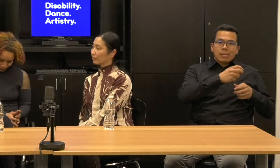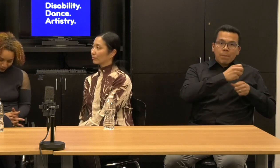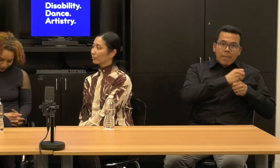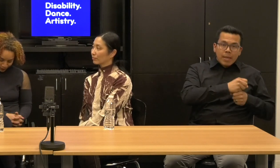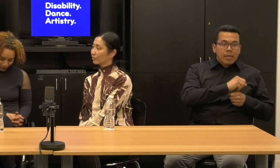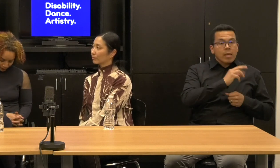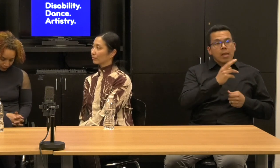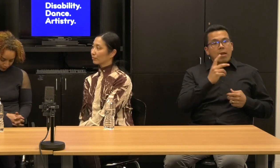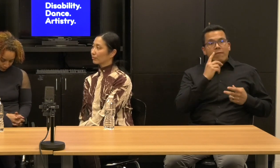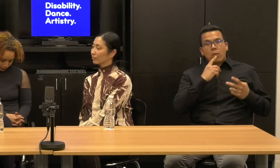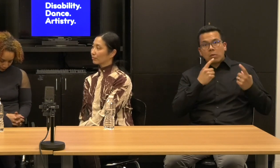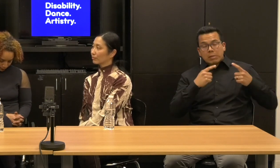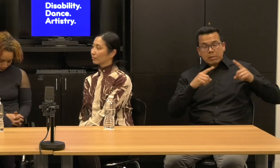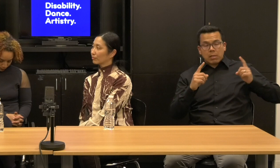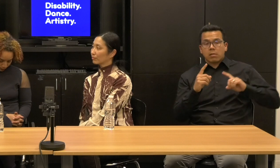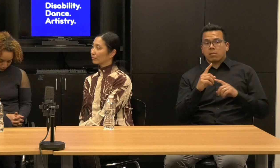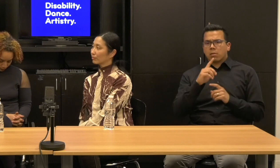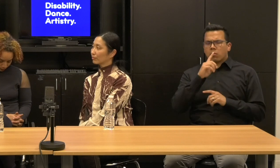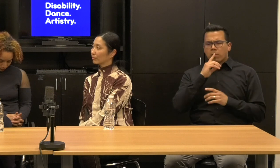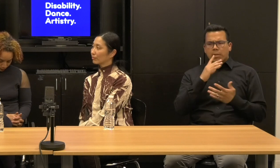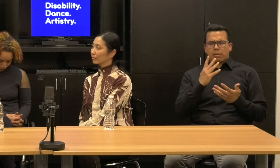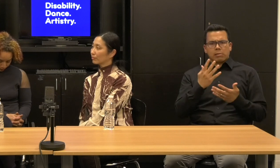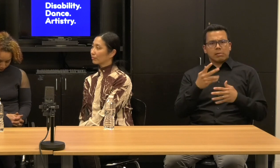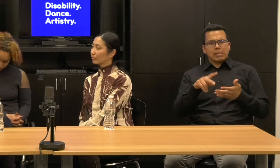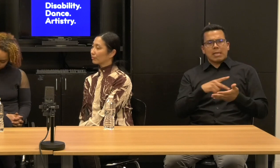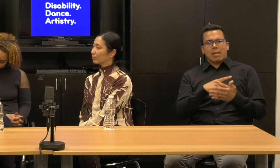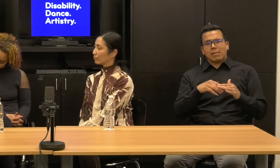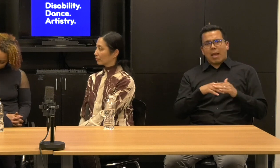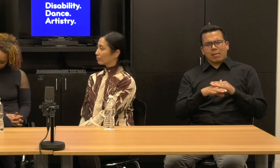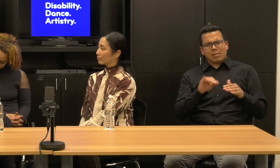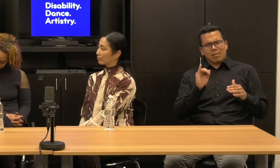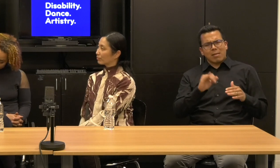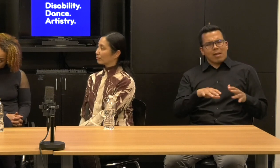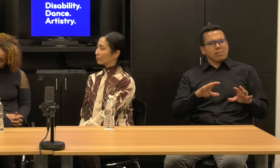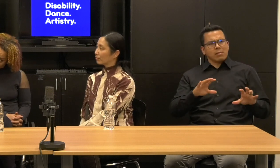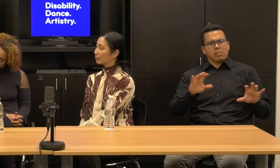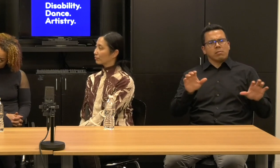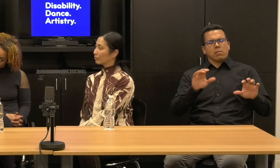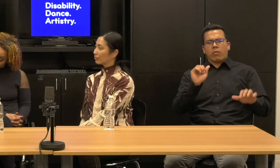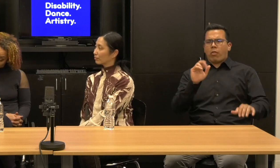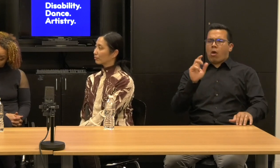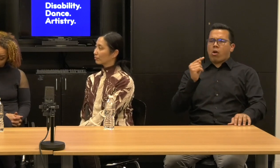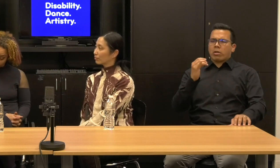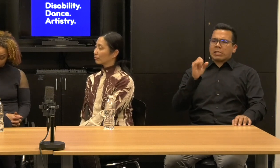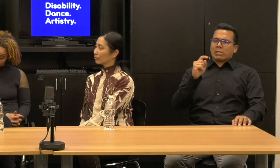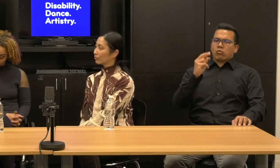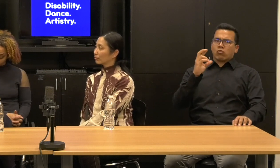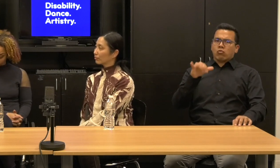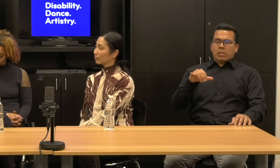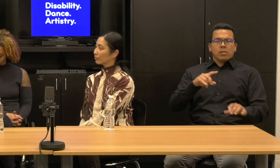Our access is the artistry, but um, you know, on, on a logistical level, often we find that